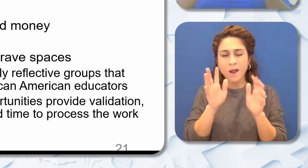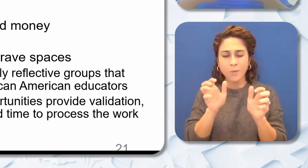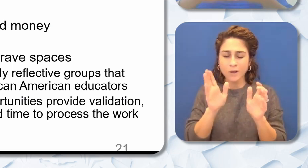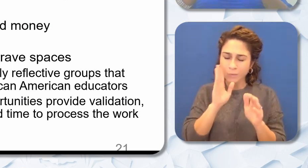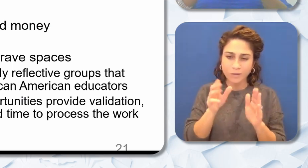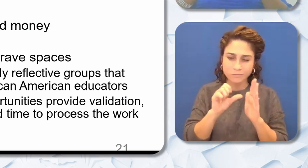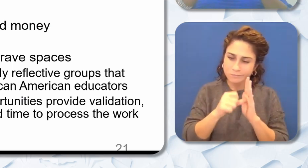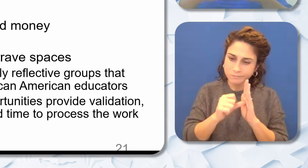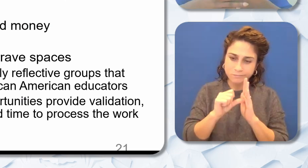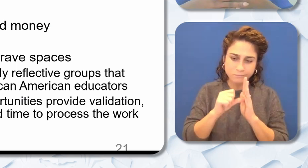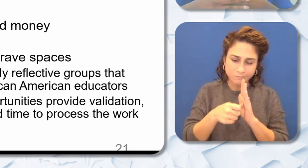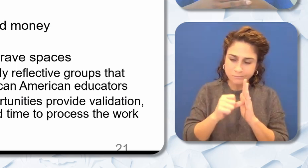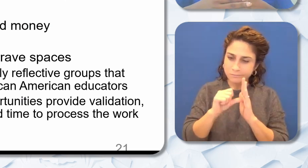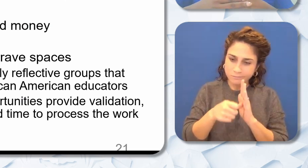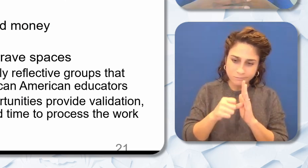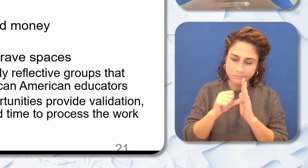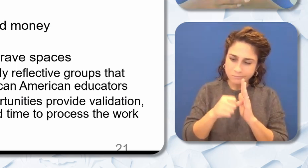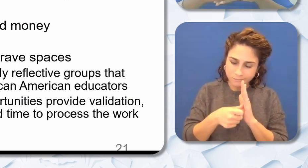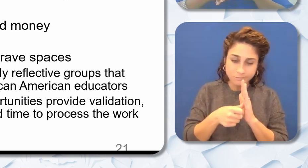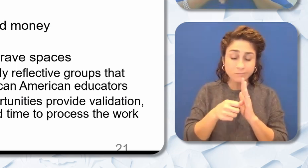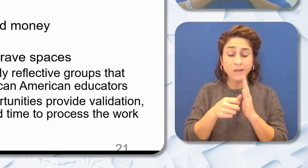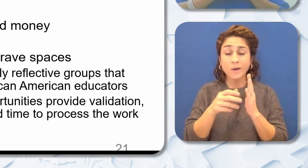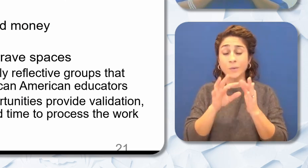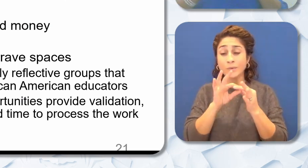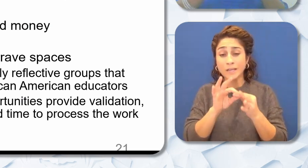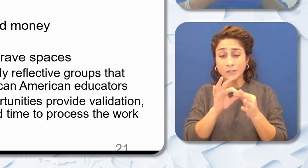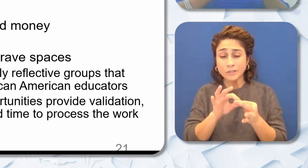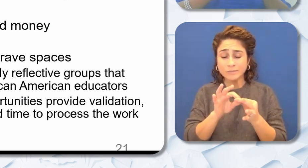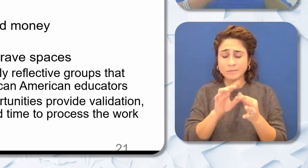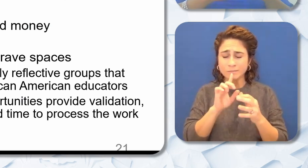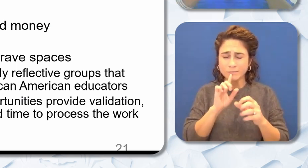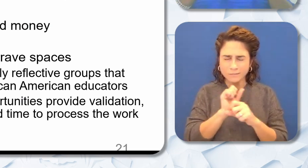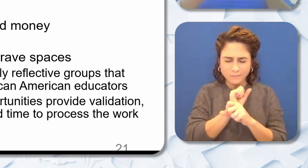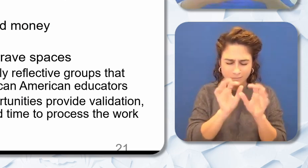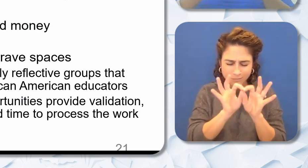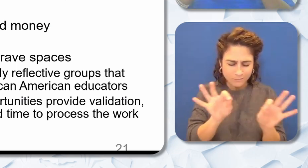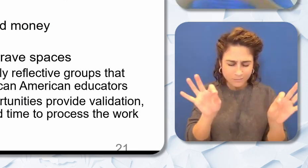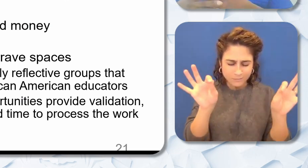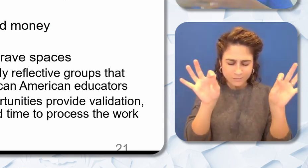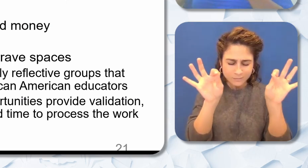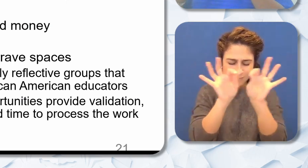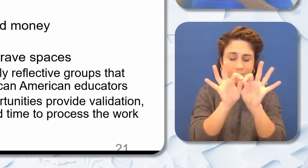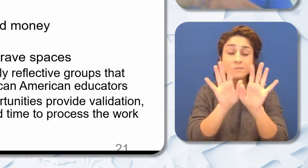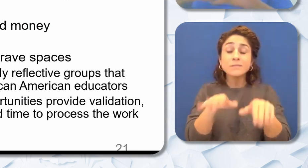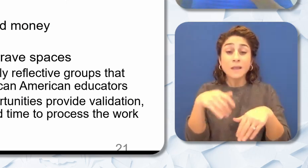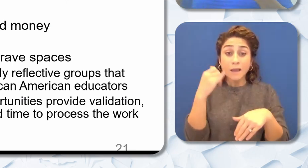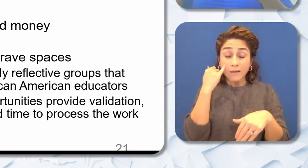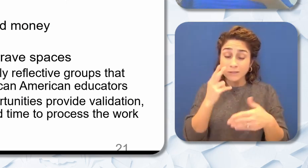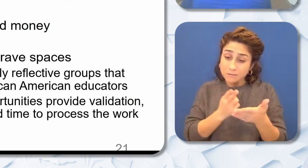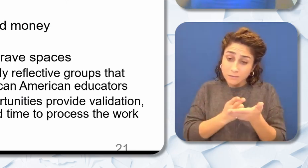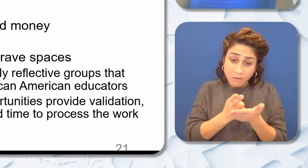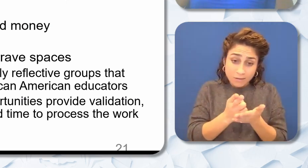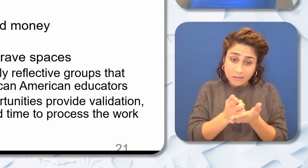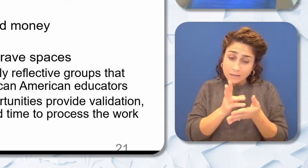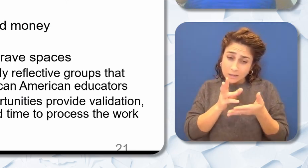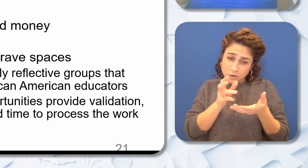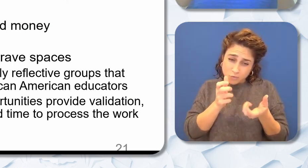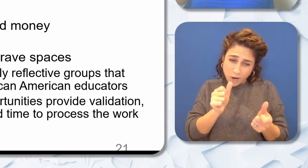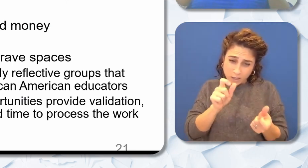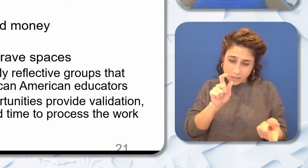Relationships matter. And relationships when we're authentically trying to shift the work